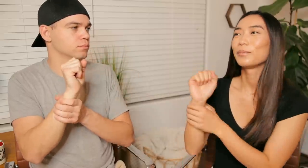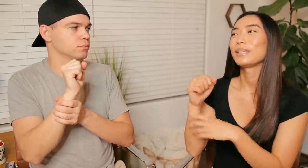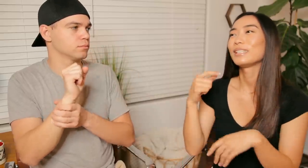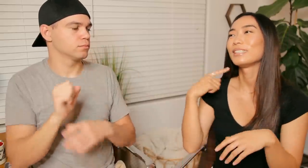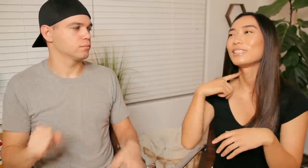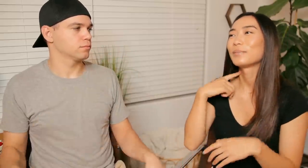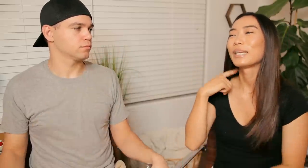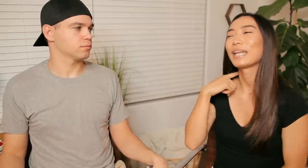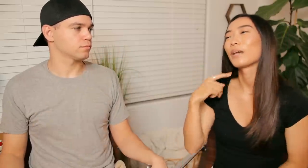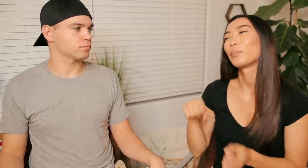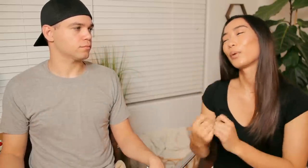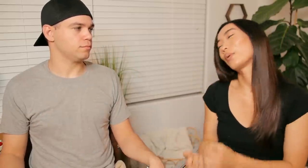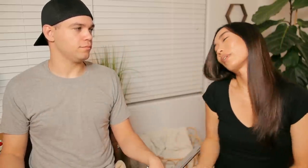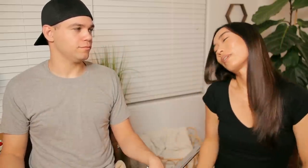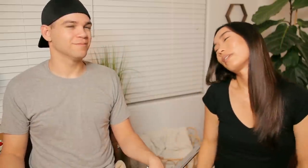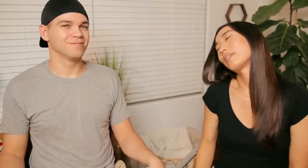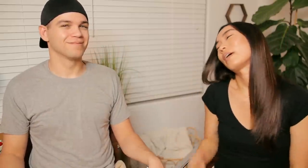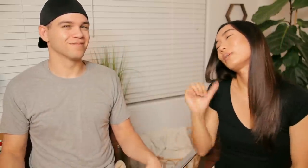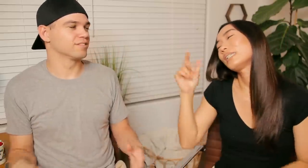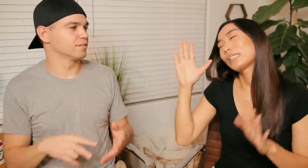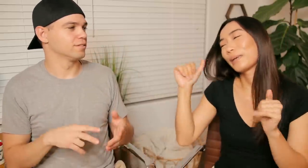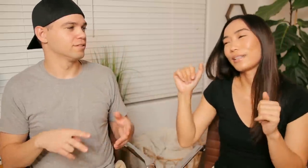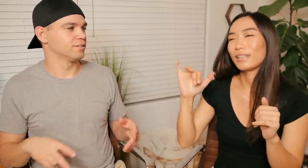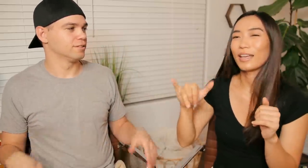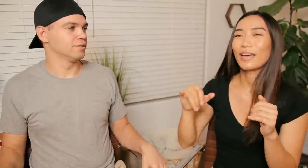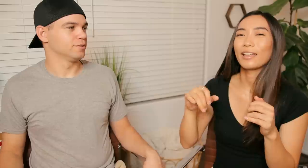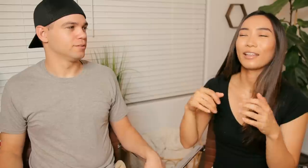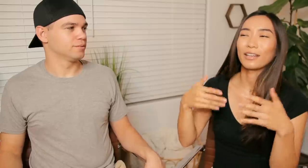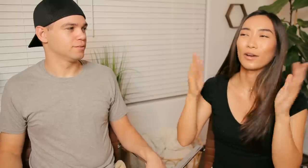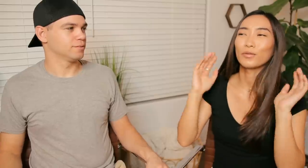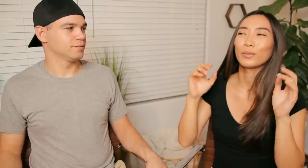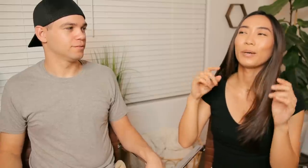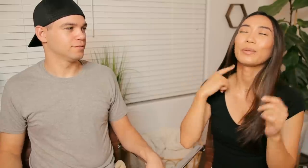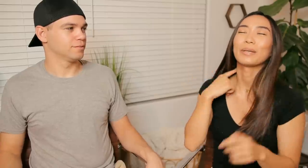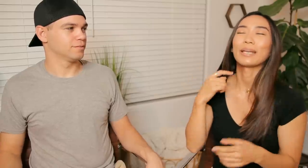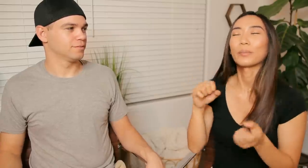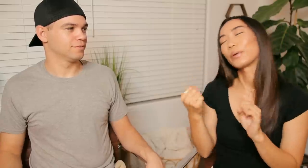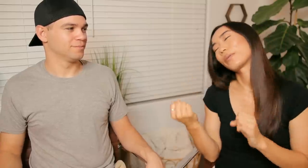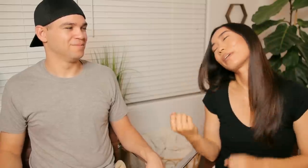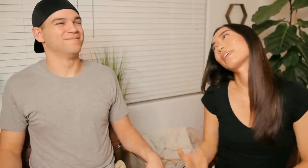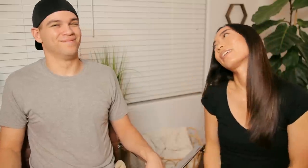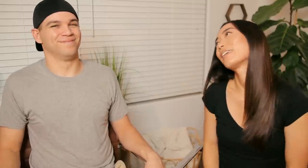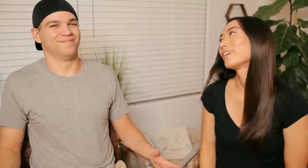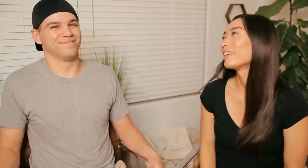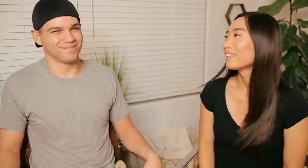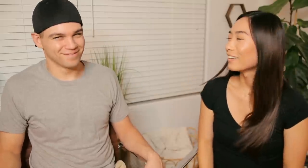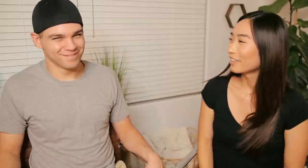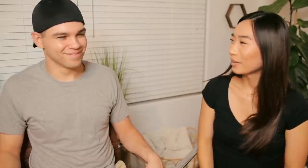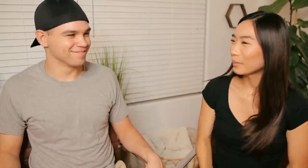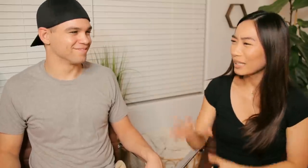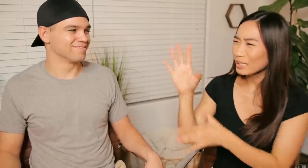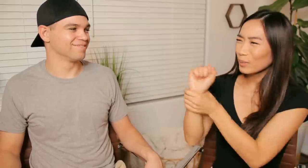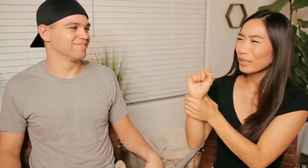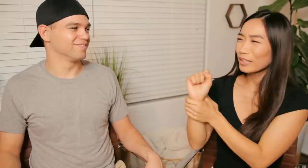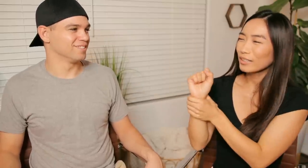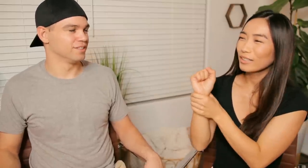E: means my neck broke, I wasn't expecting that and I got overwhelmed and my neck BROKE But this one...